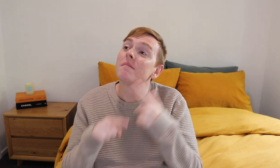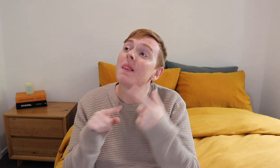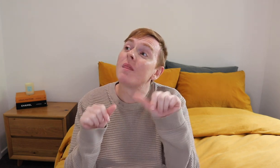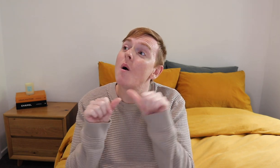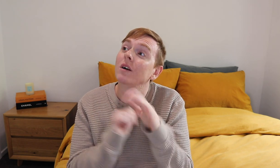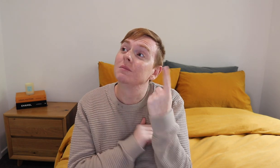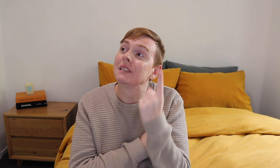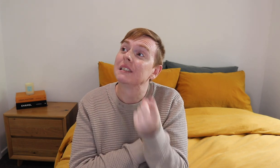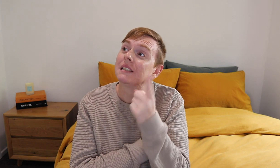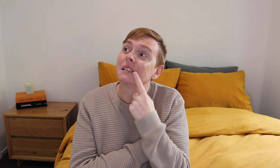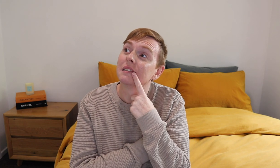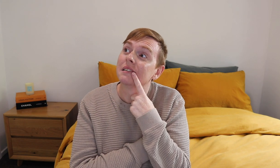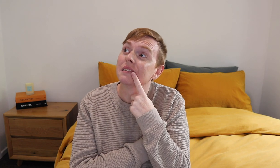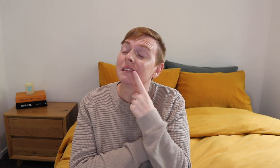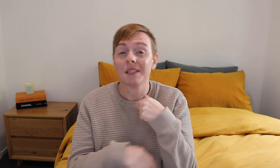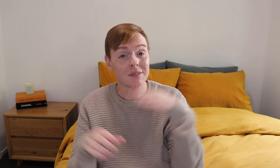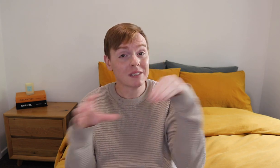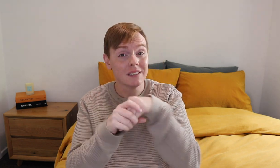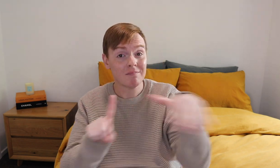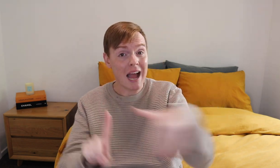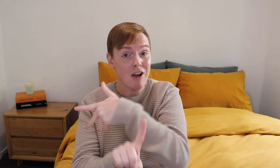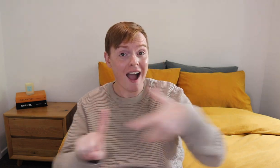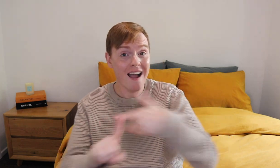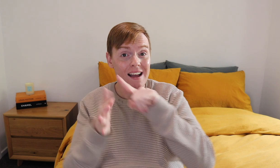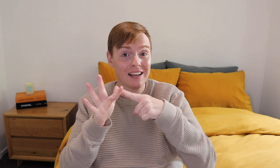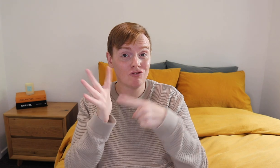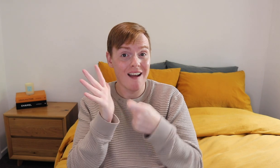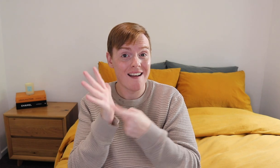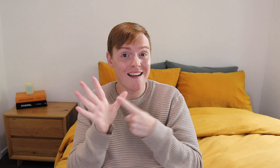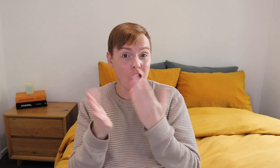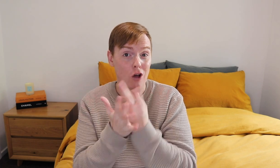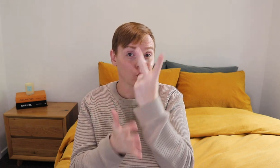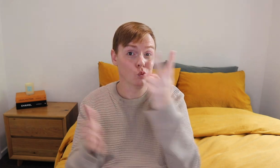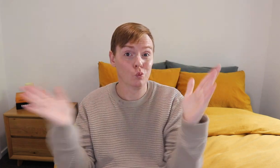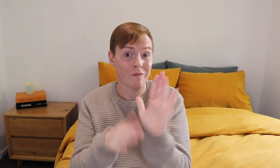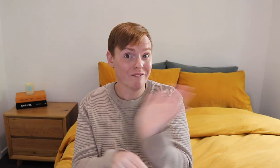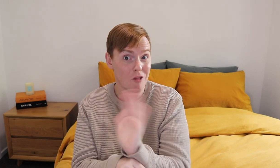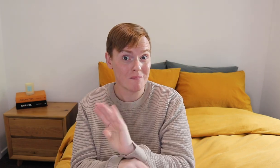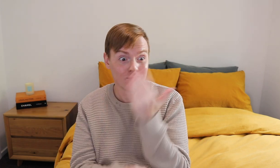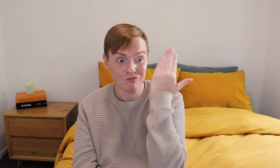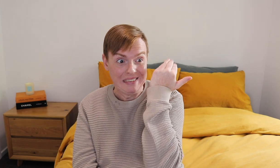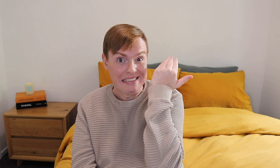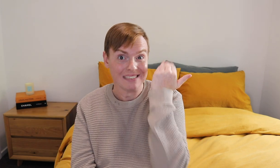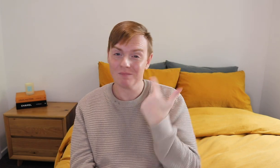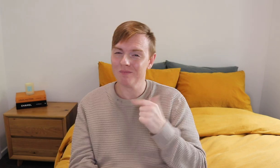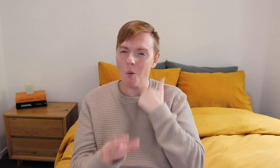The second one would be... being an extra on two short films recently.